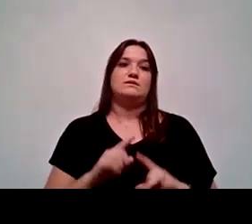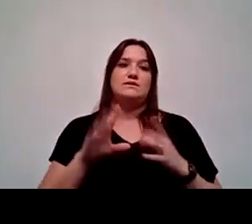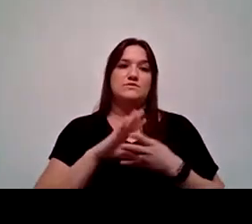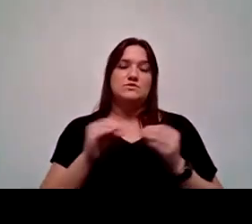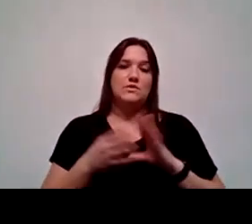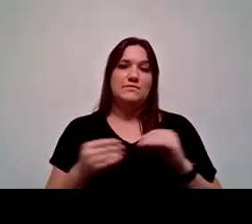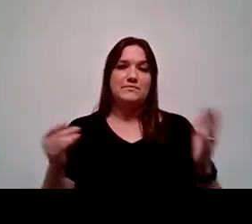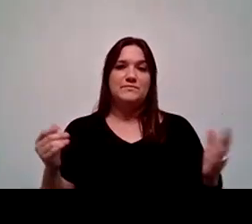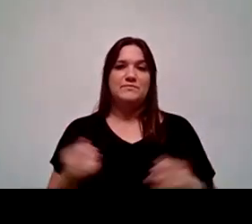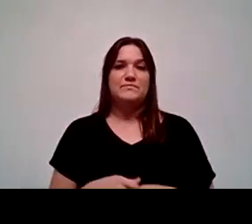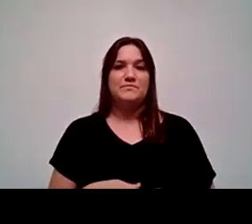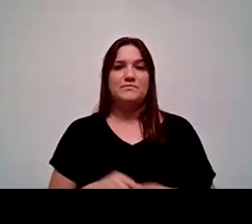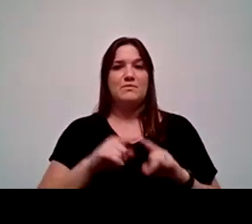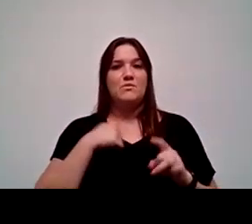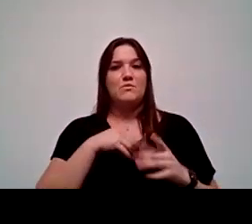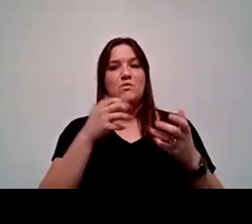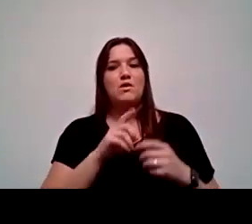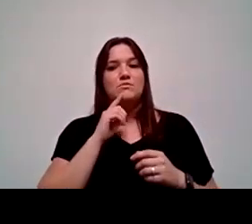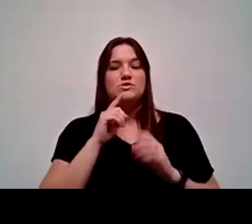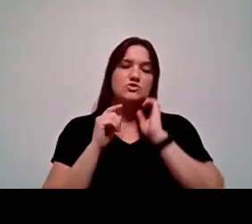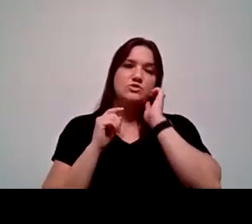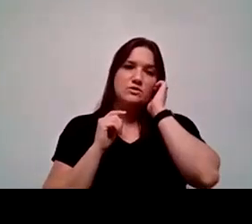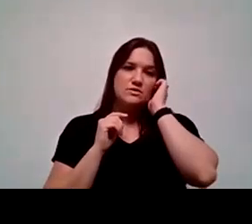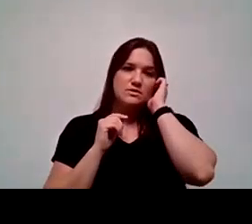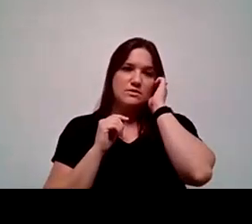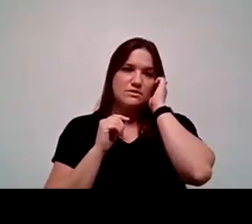But we want to make sure that people are really understanding that